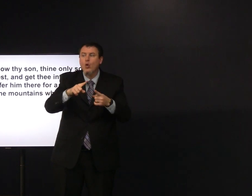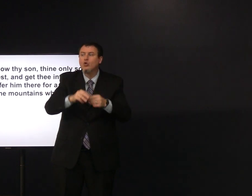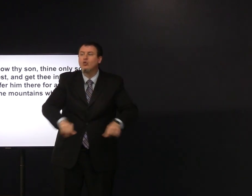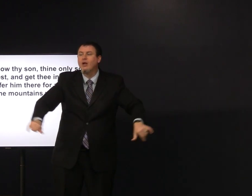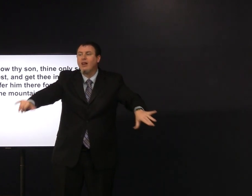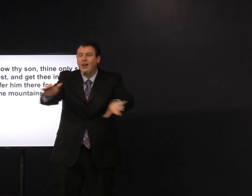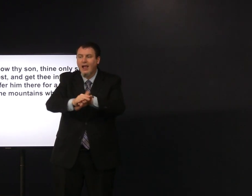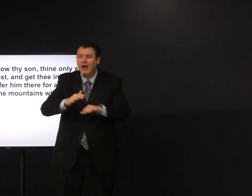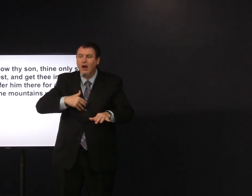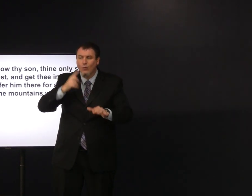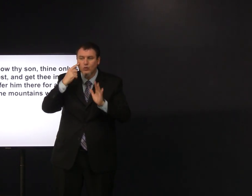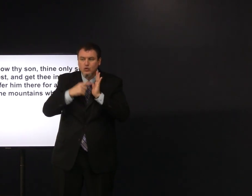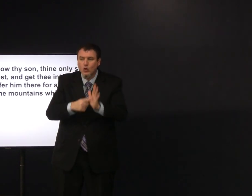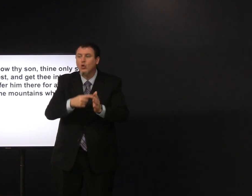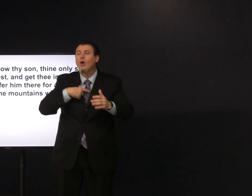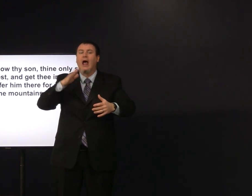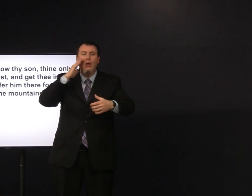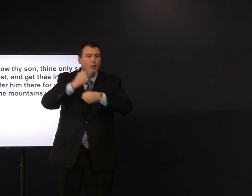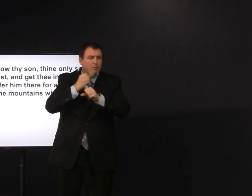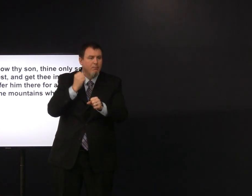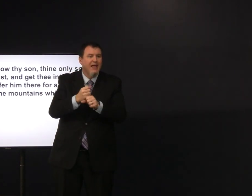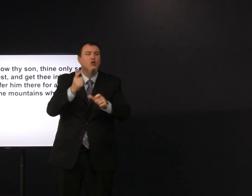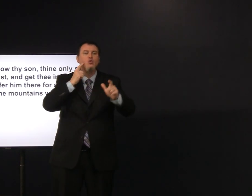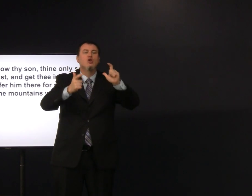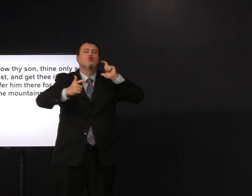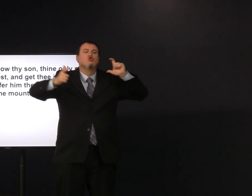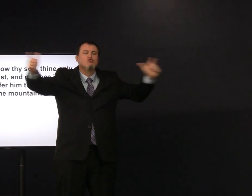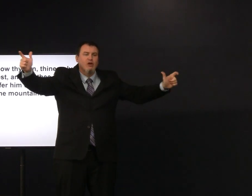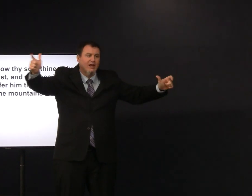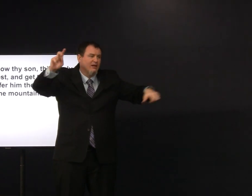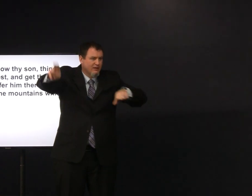Tara and God called him to go